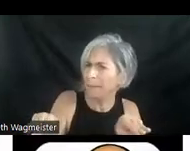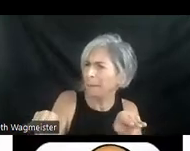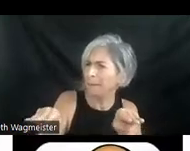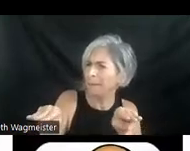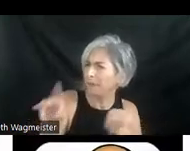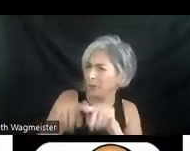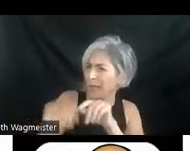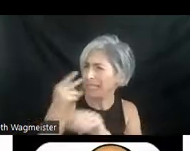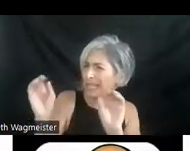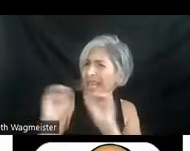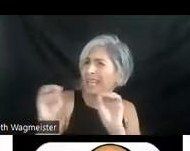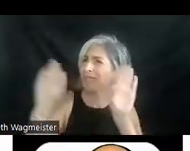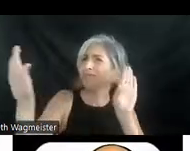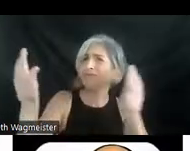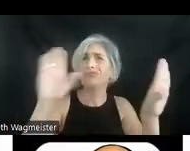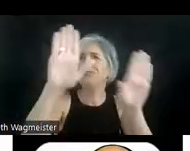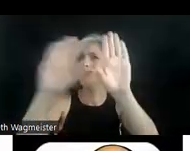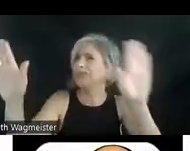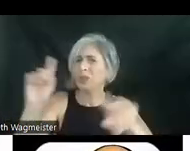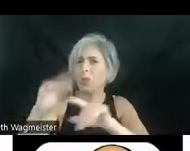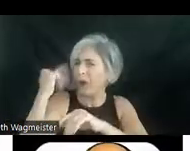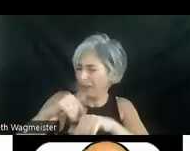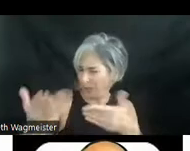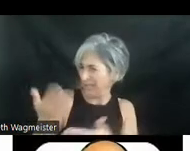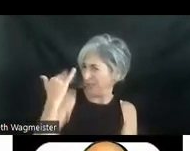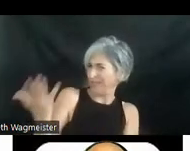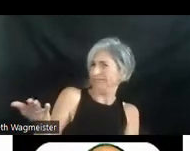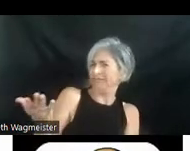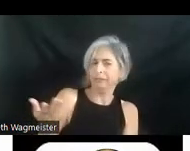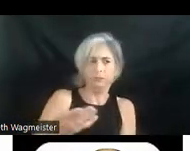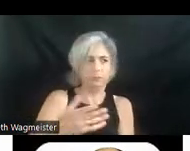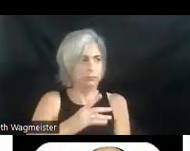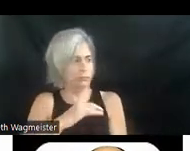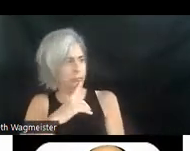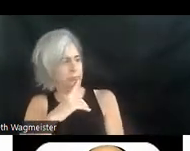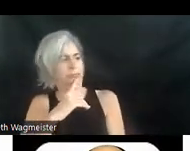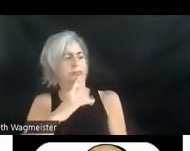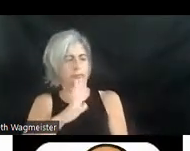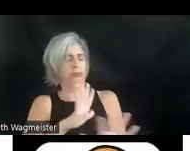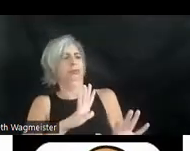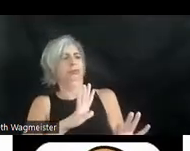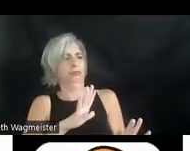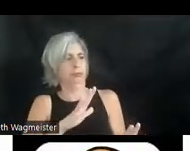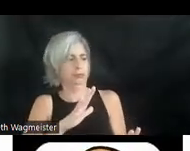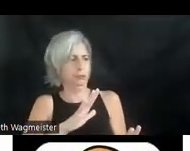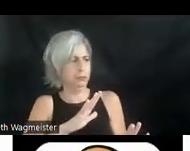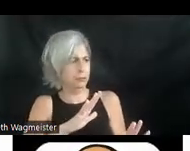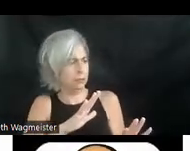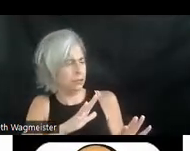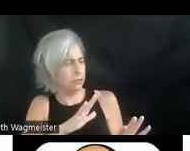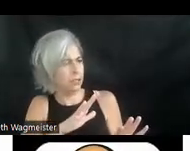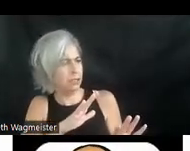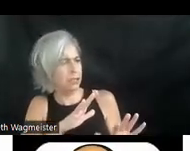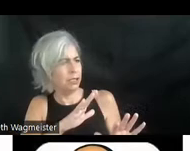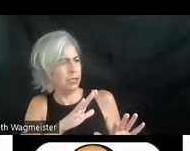see any of the exhibits, why are you here? He was a little taken aback. But his response,